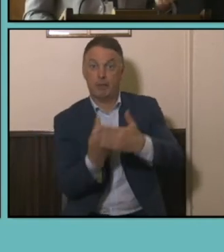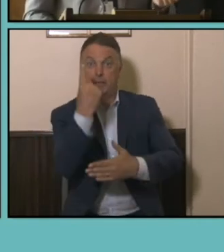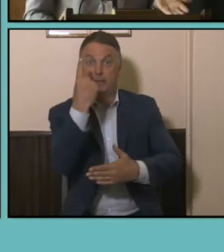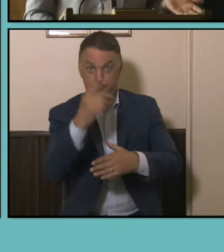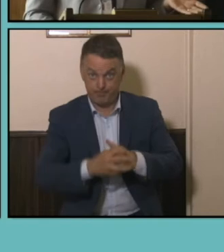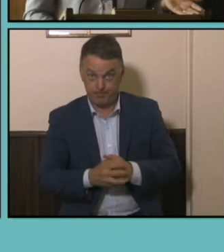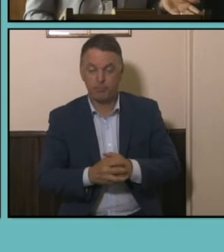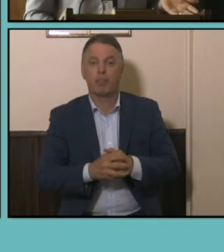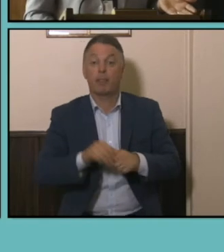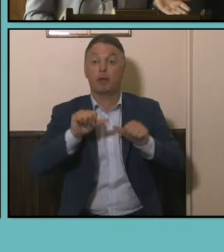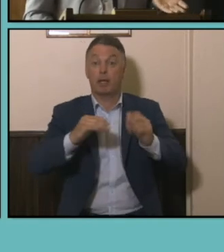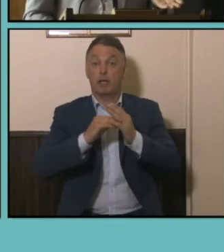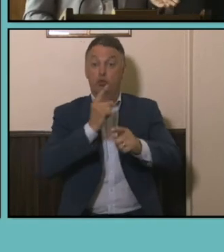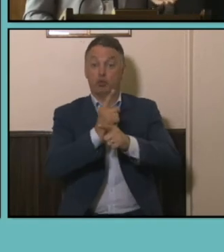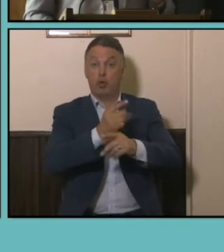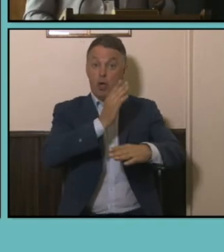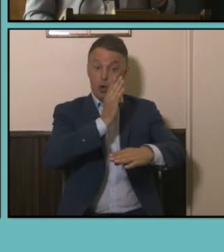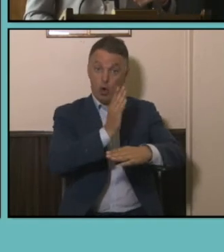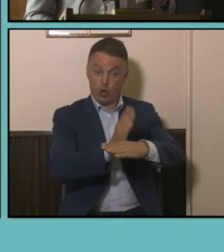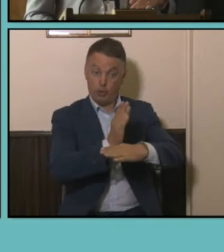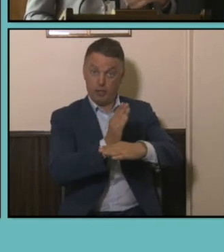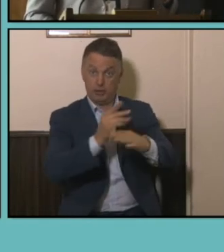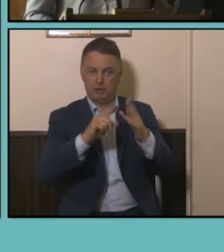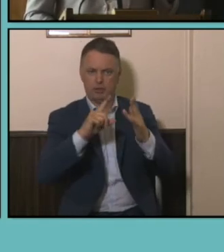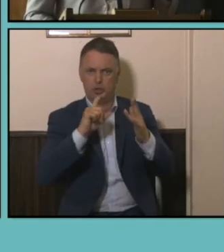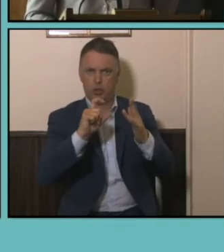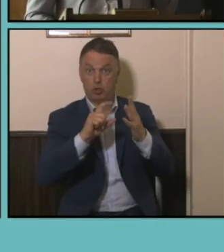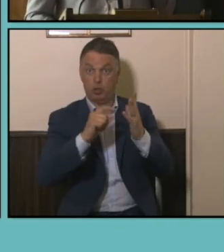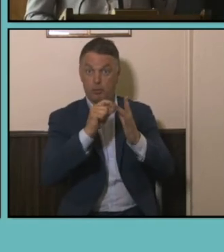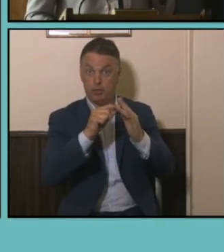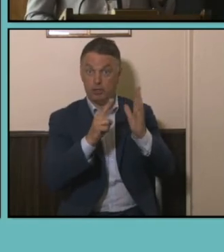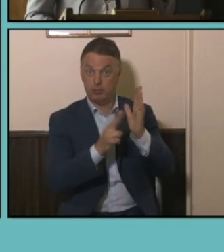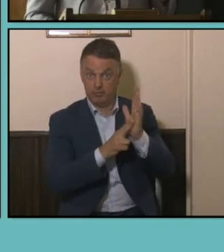we've already talked about how valuable the Census Data is for being